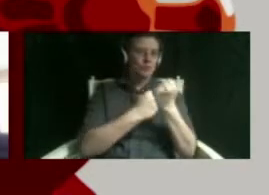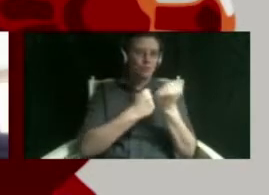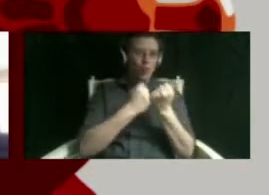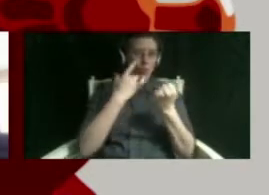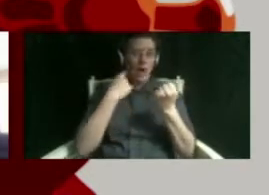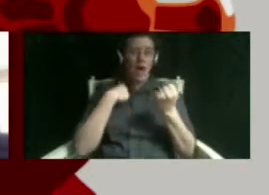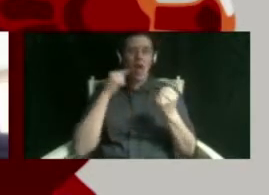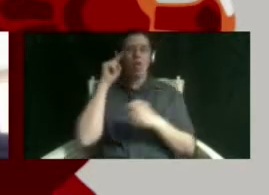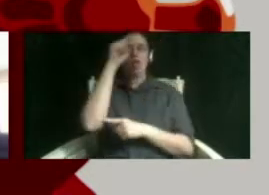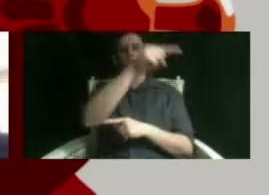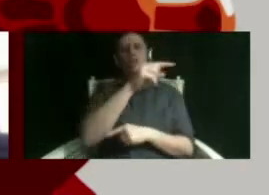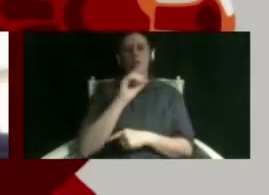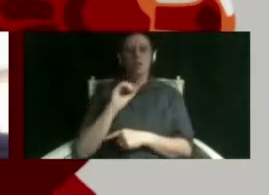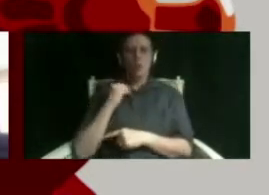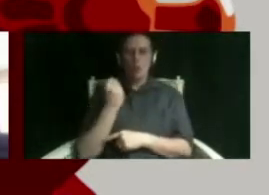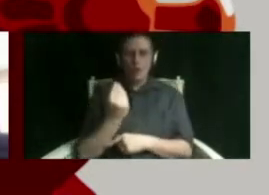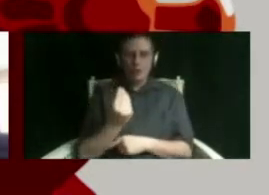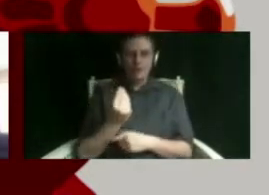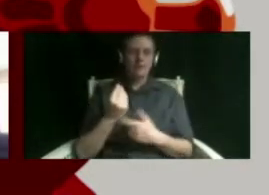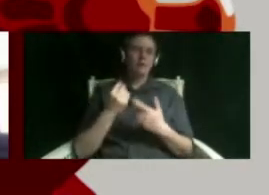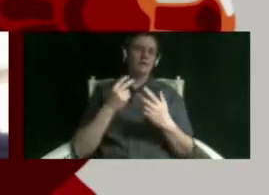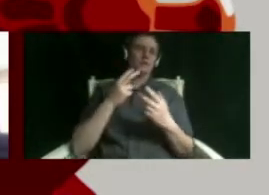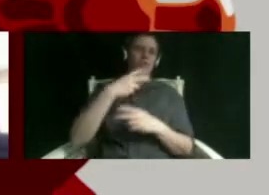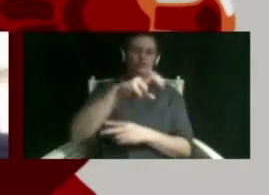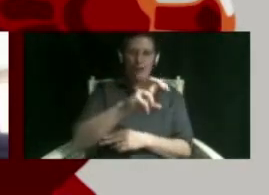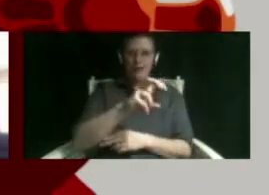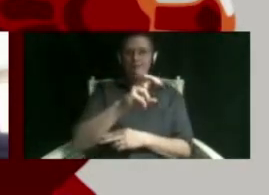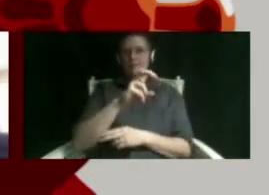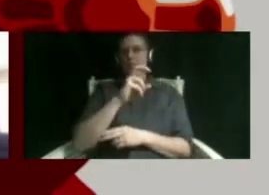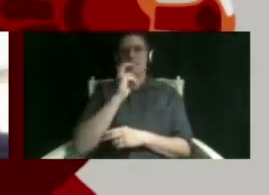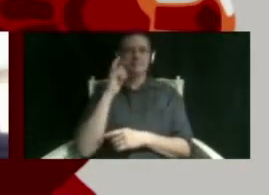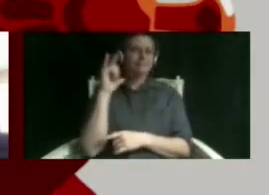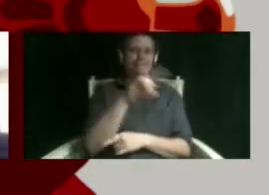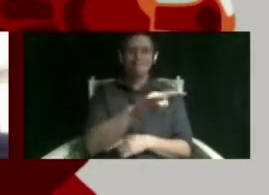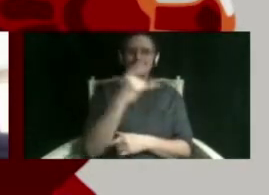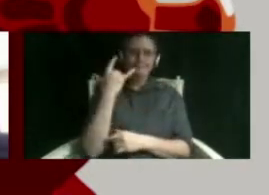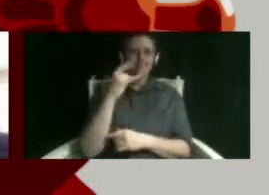was all of those travel issues going on and also like people like my grandma are very high risk